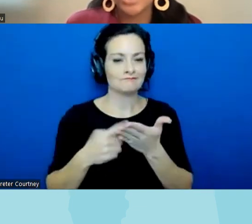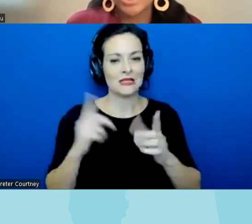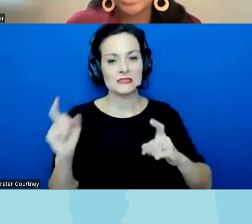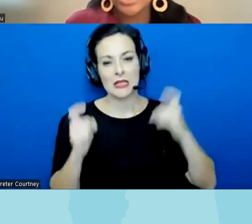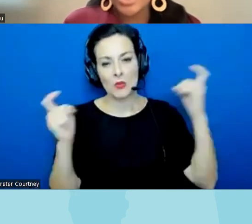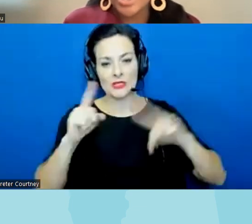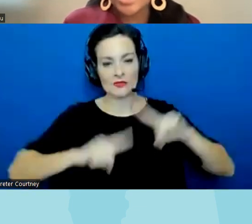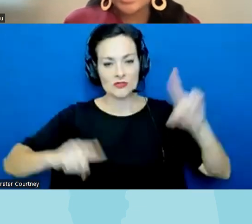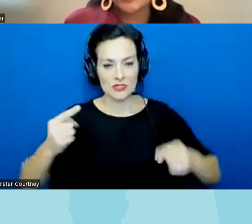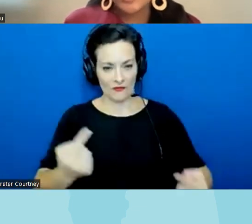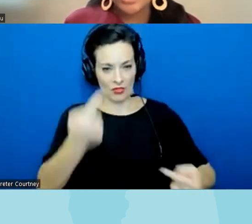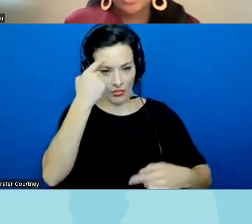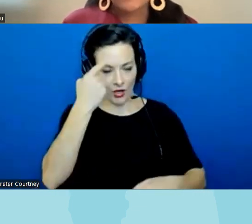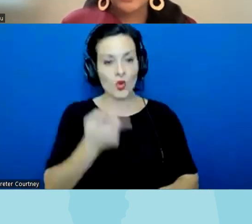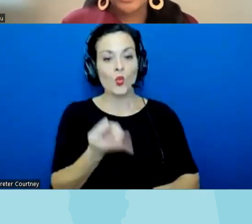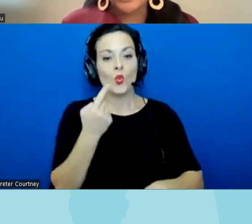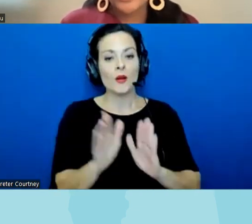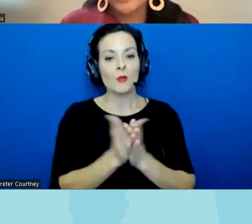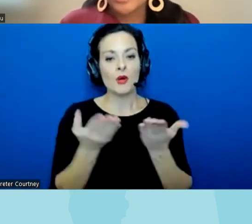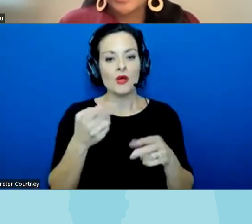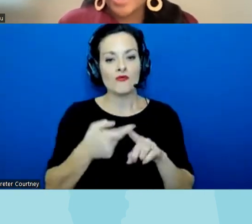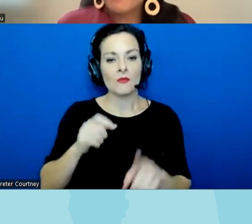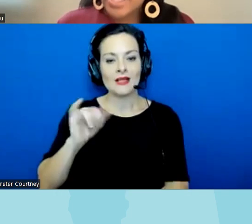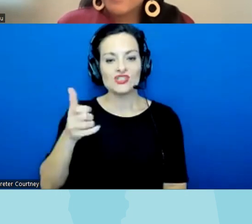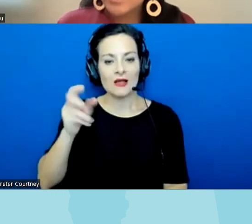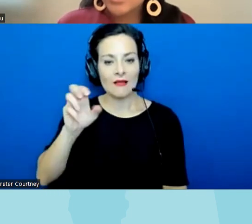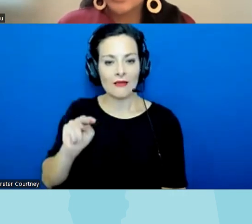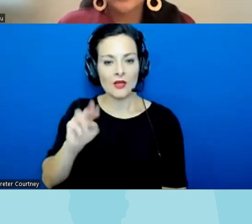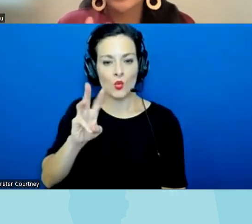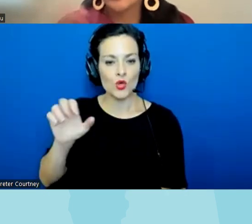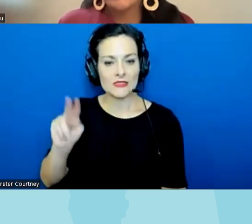Woodson and we offered resources on how to have the conversation so it was this one